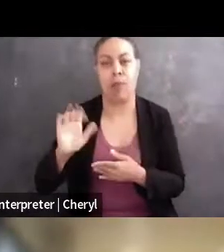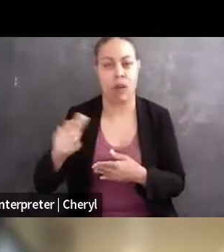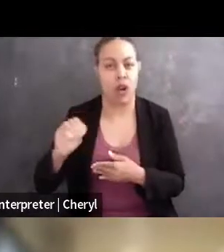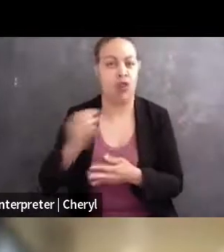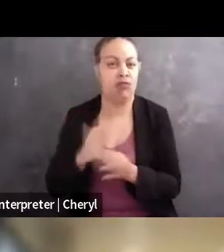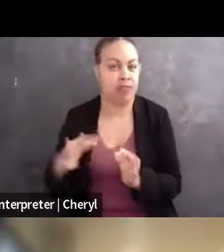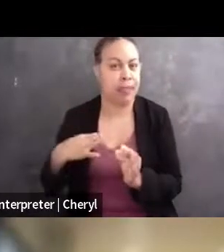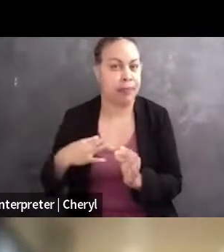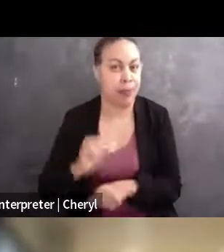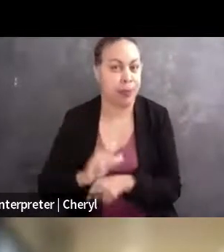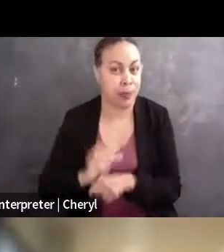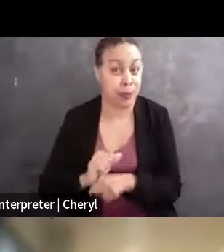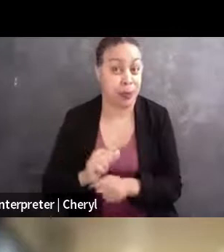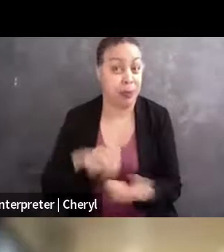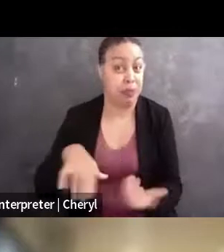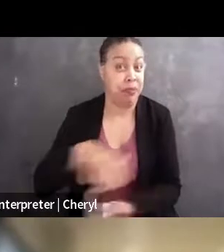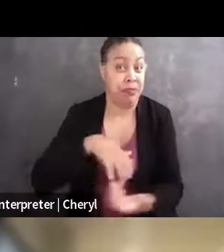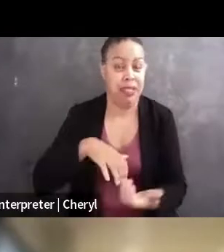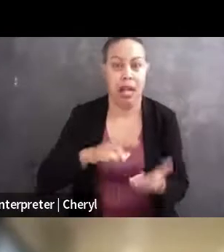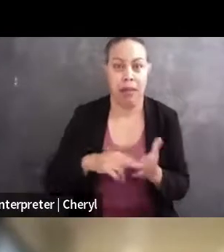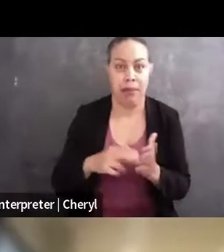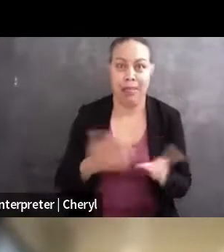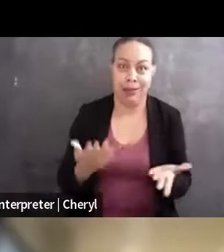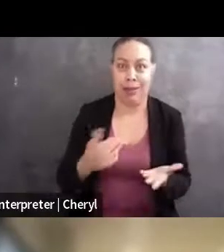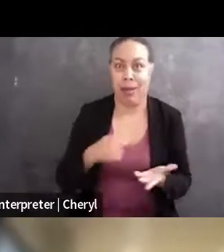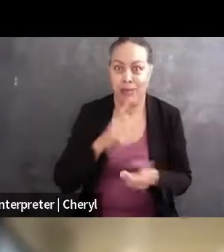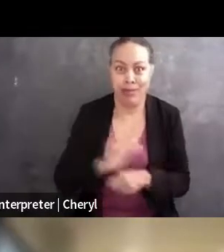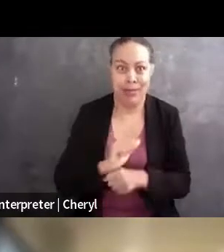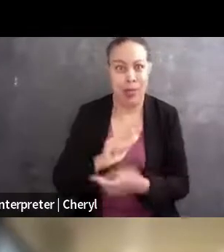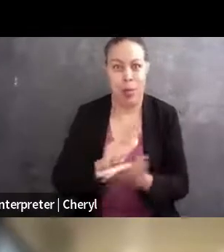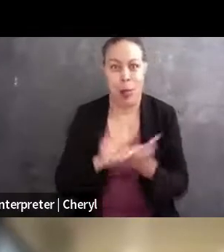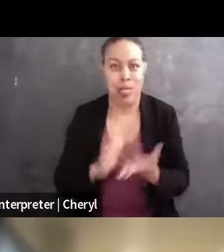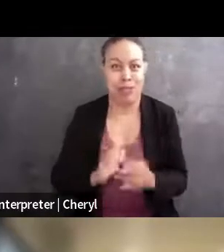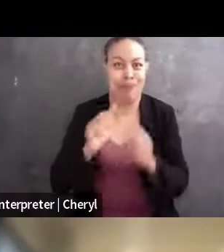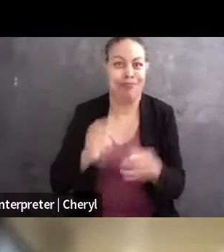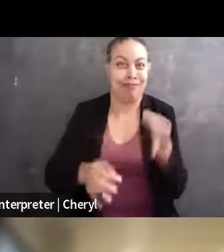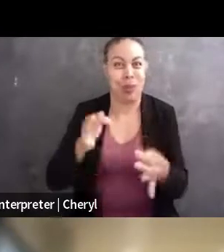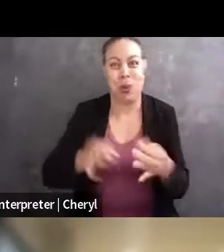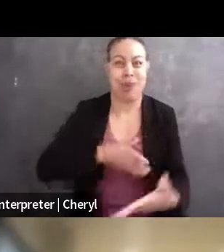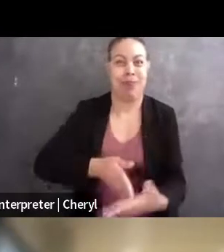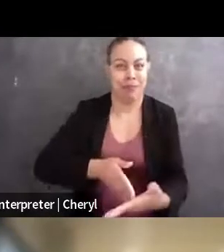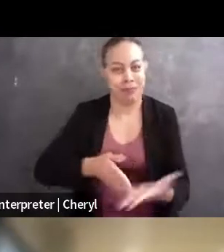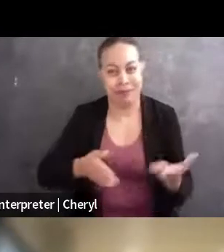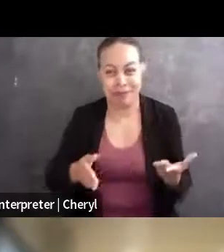that means like really being a lawyer, which is something I've learned in this job, which can be anything from, you know,